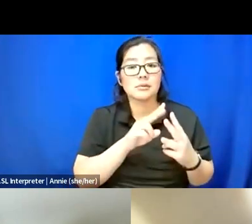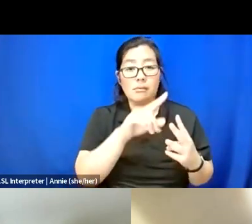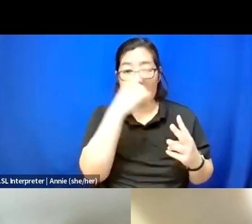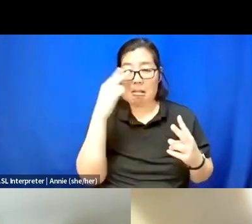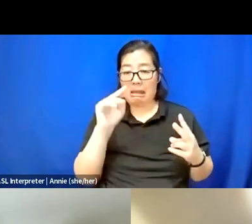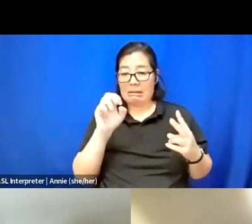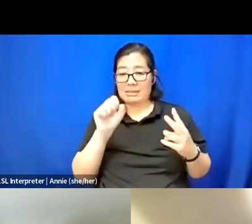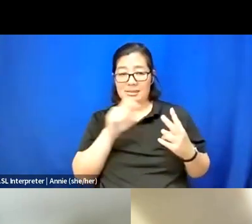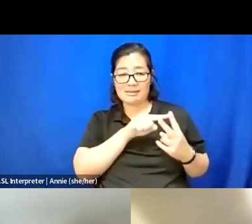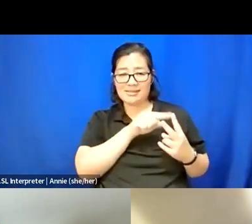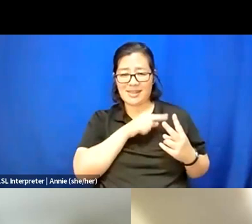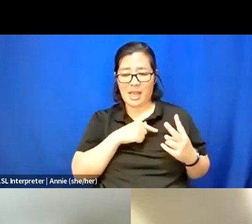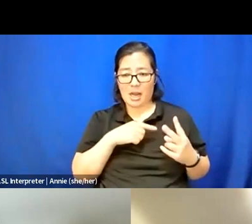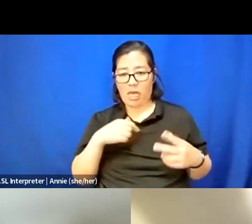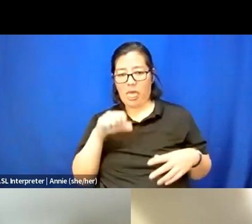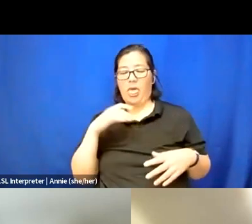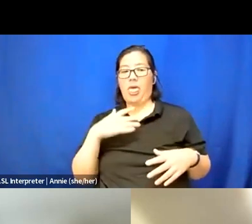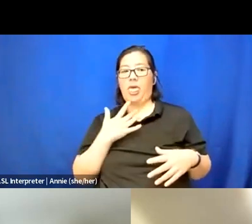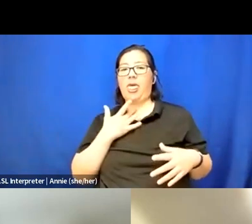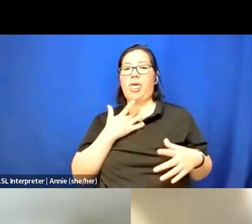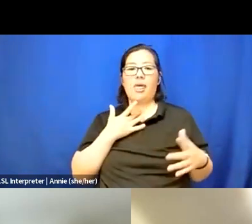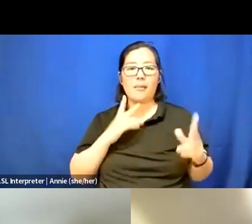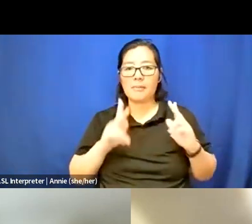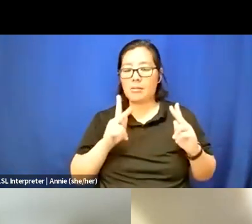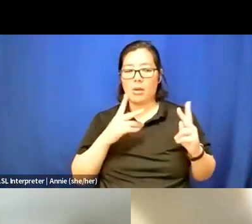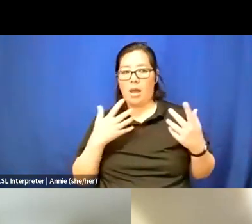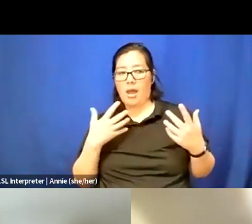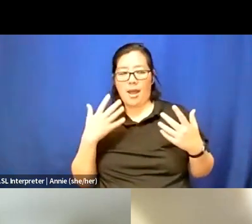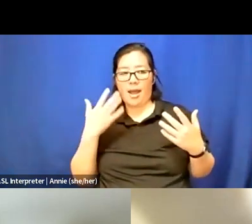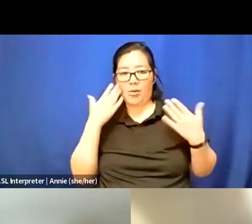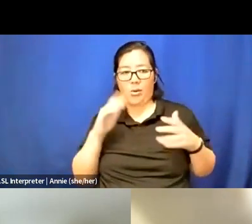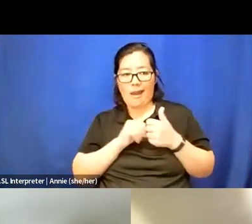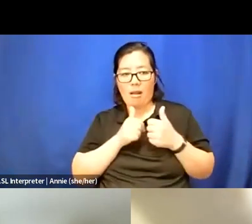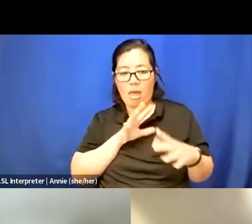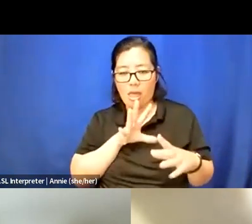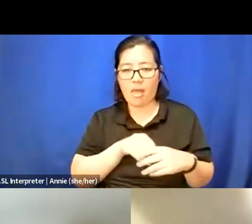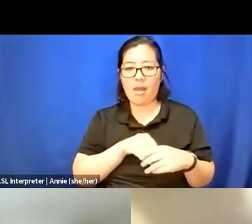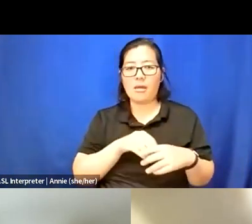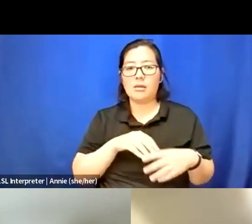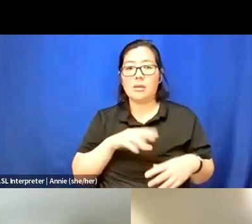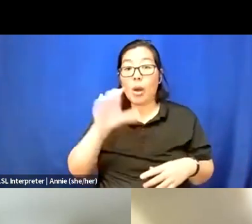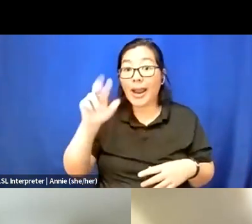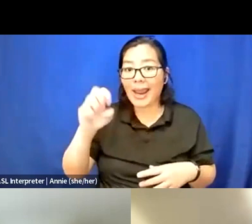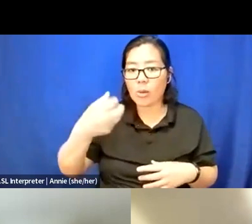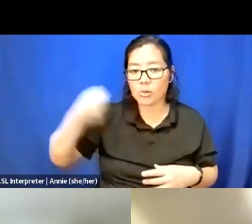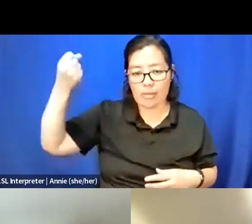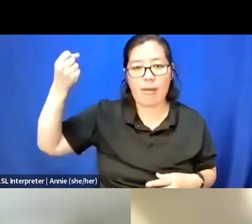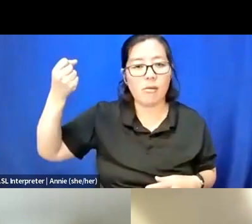that confounds people, where people don't know how to engage, where care is withheld. And I think the same goes for fatness,